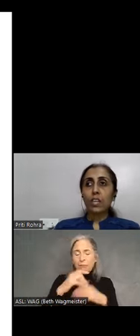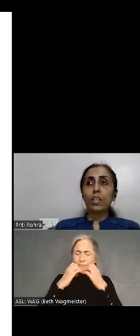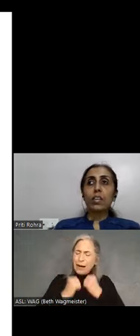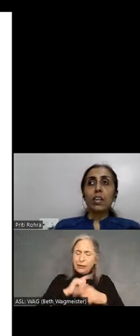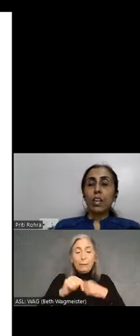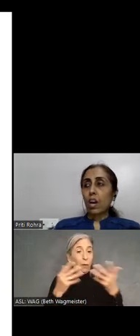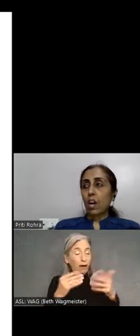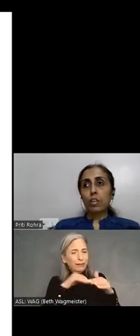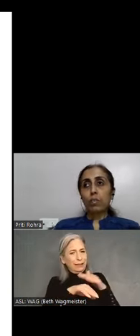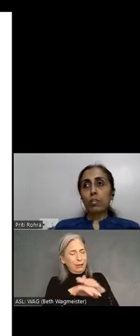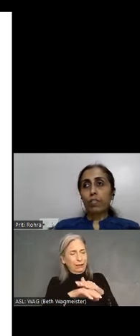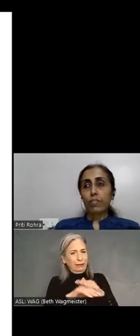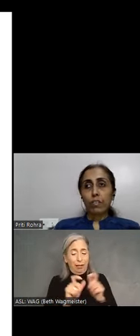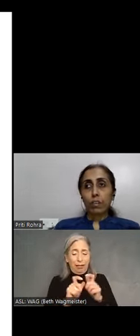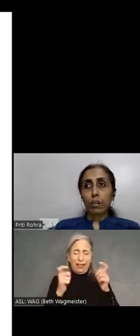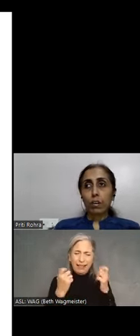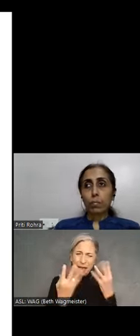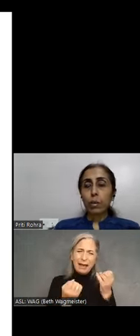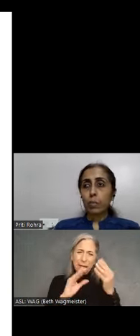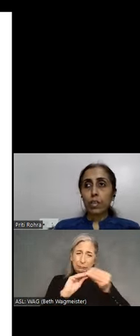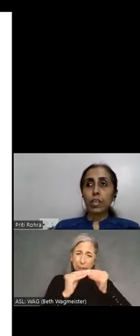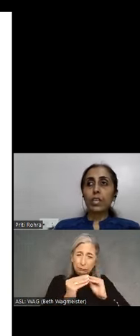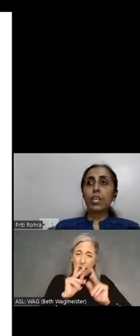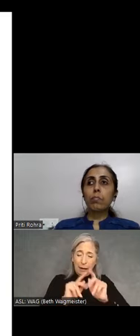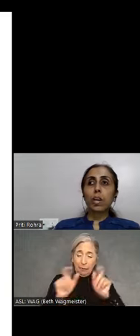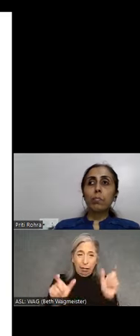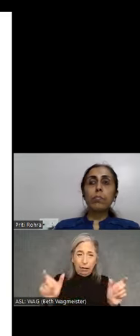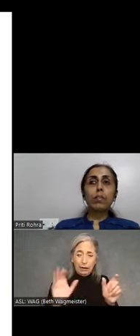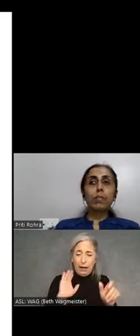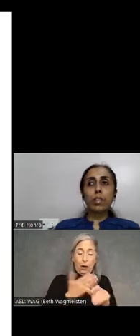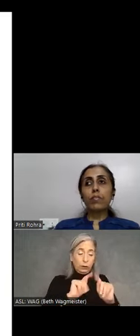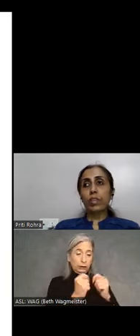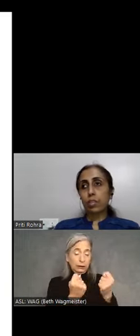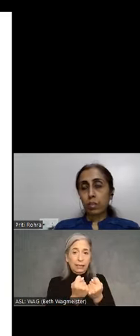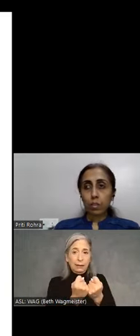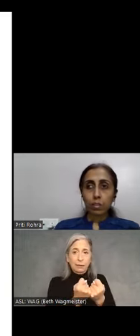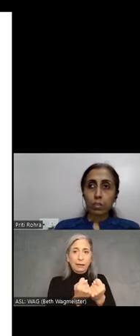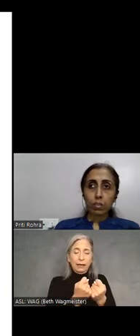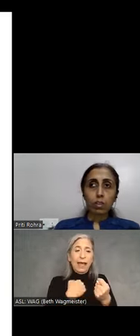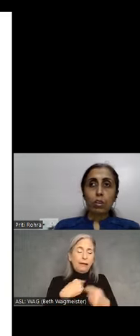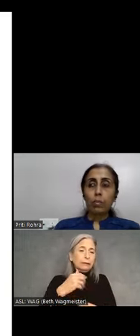a large number of people in our team are people with lived experiences. People